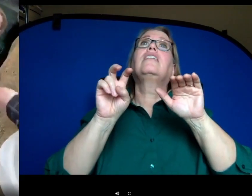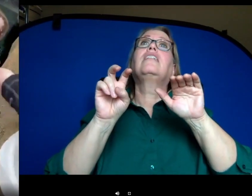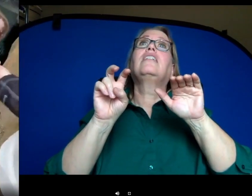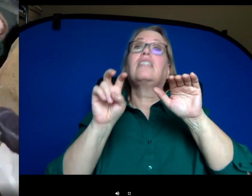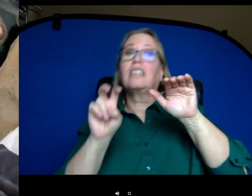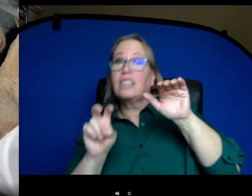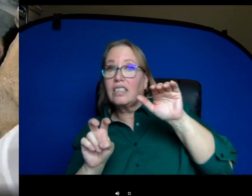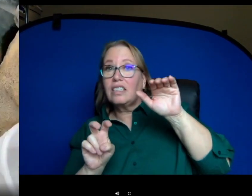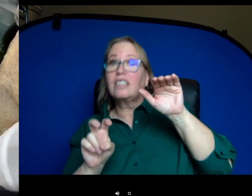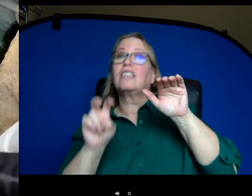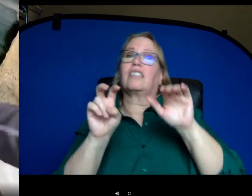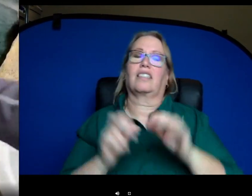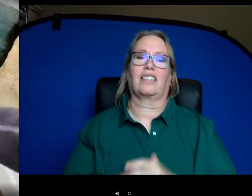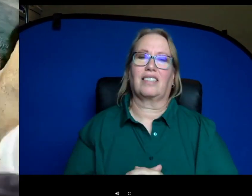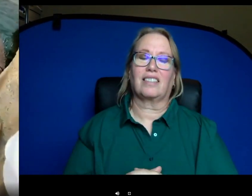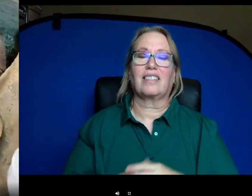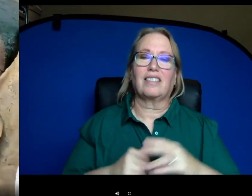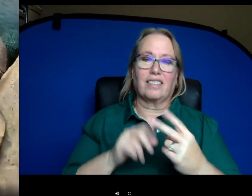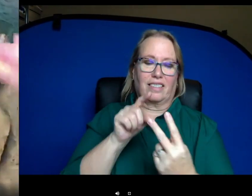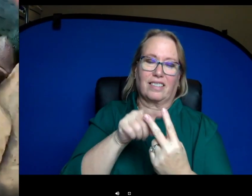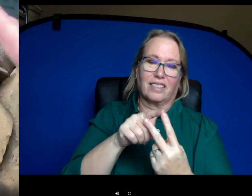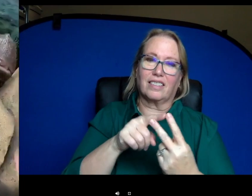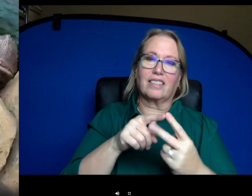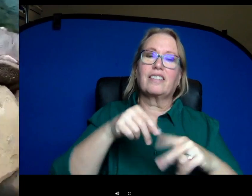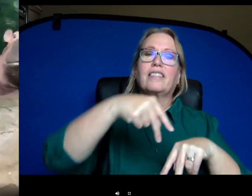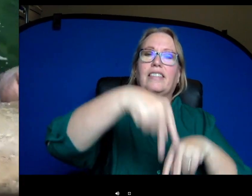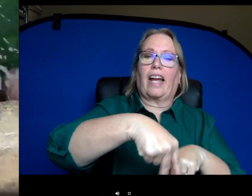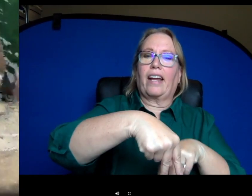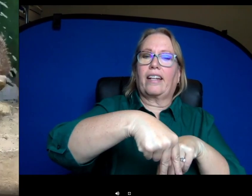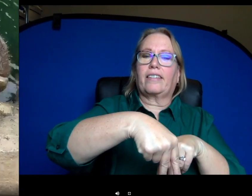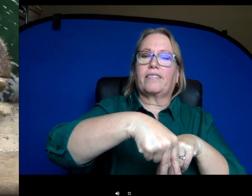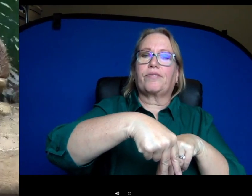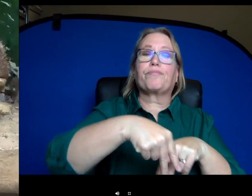for more food. Bebe is on all four fours right now just